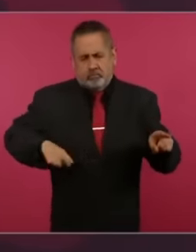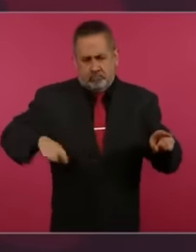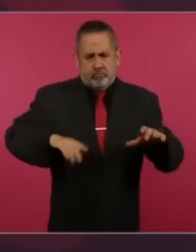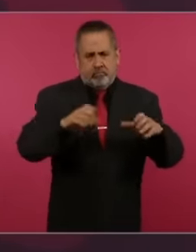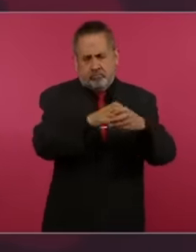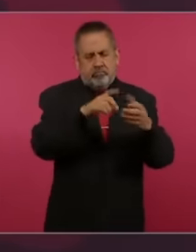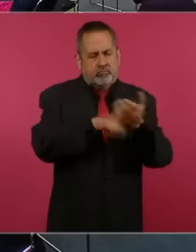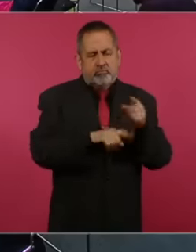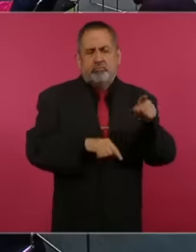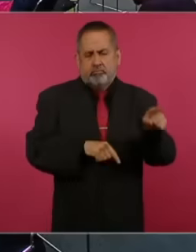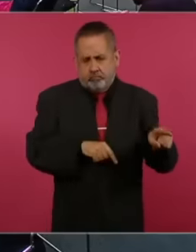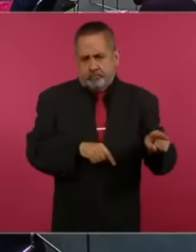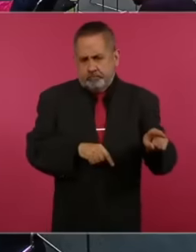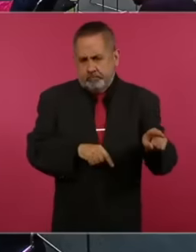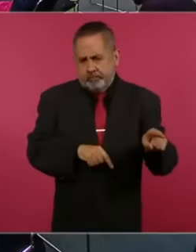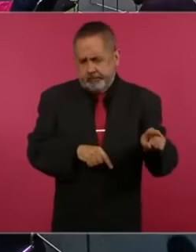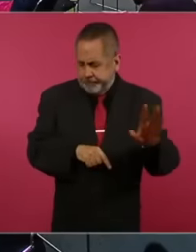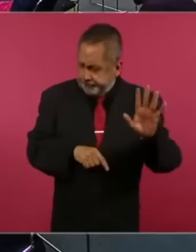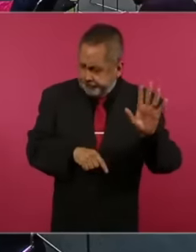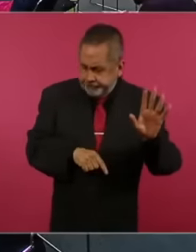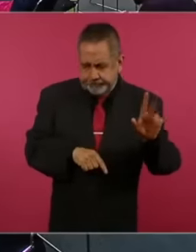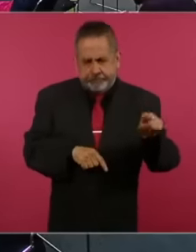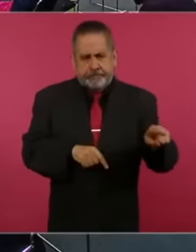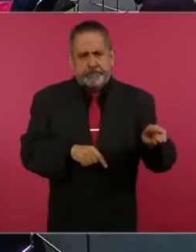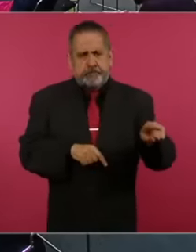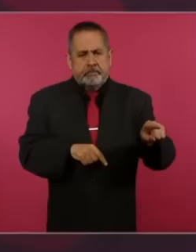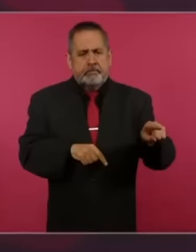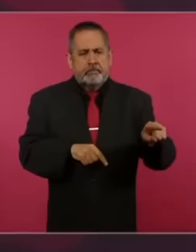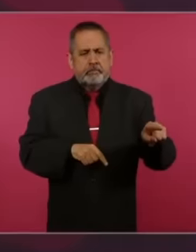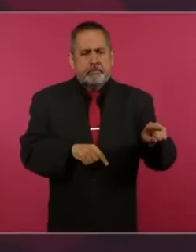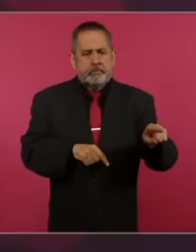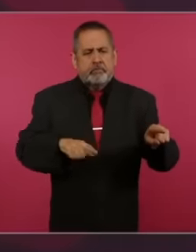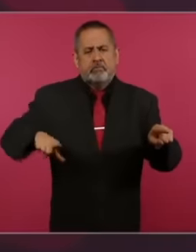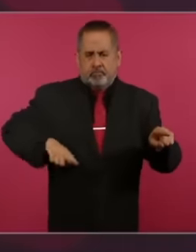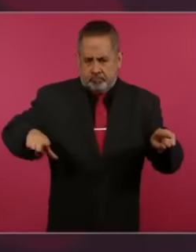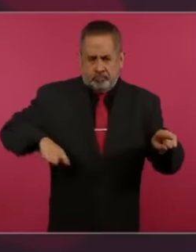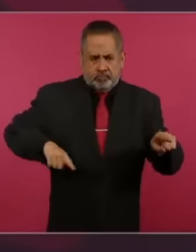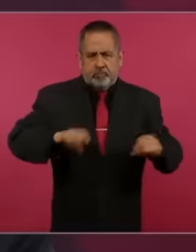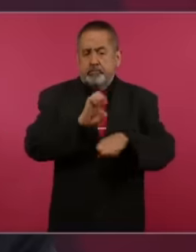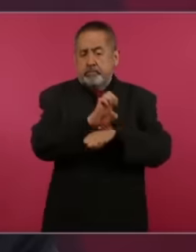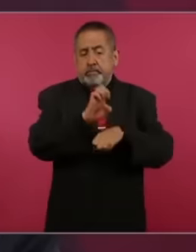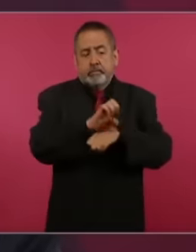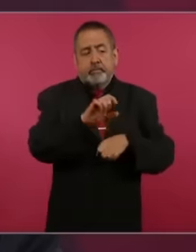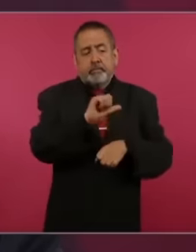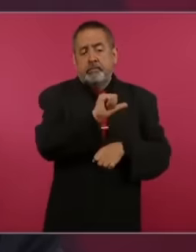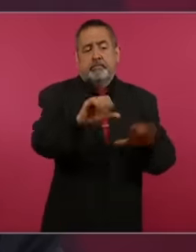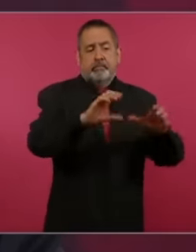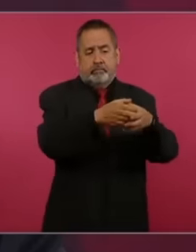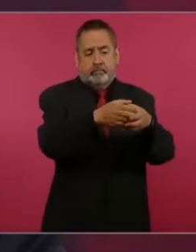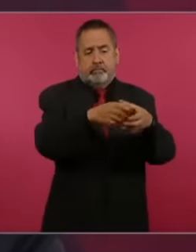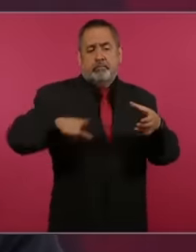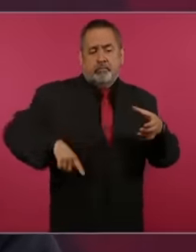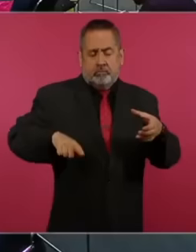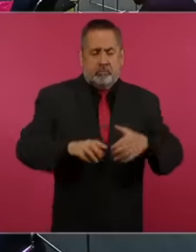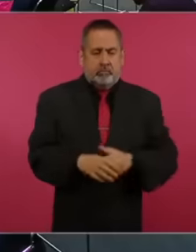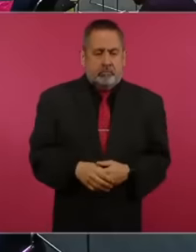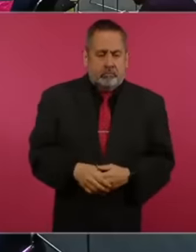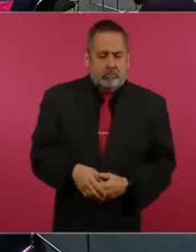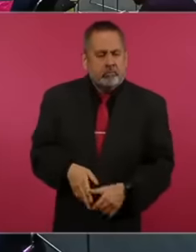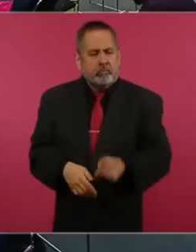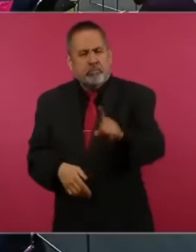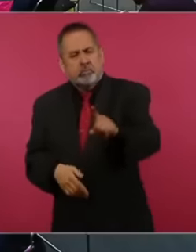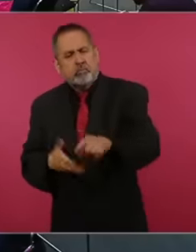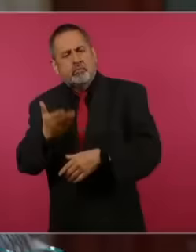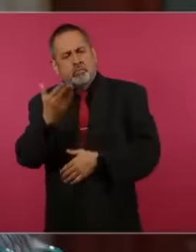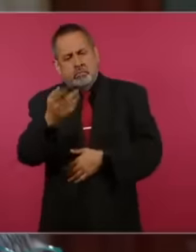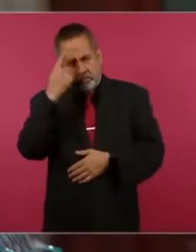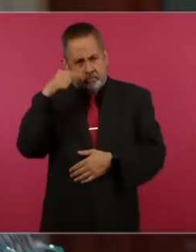least of the government of that country and you would make a formal request even despite